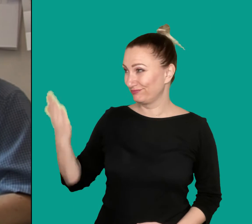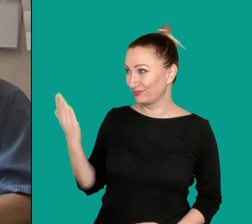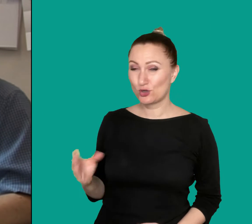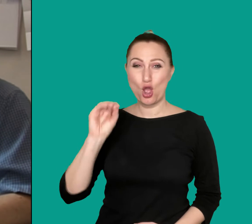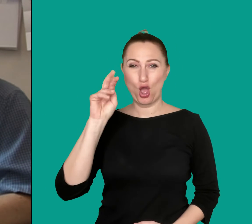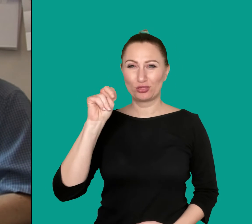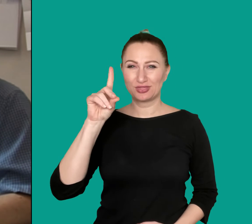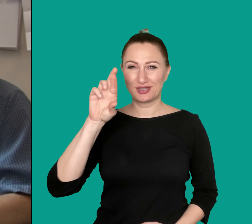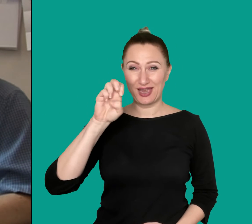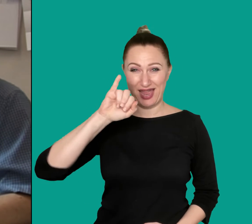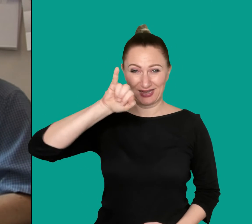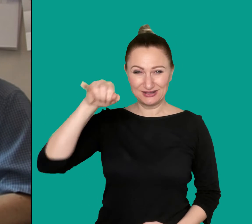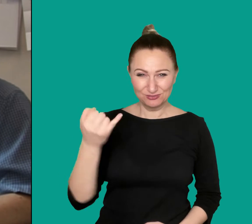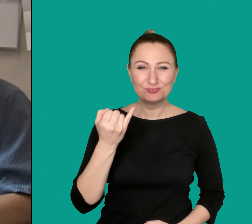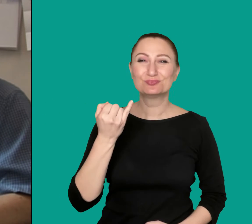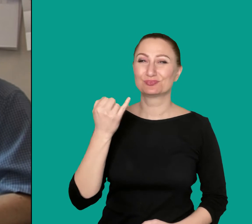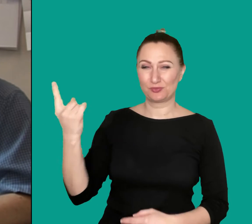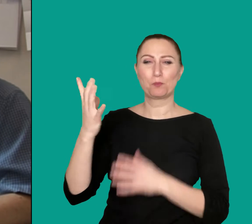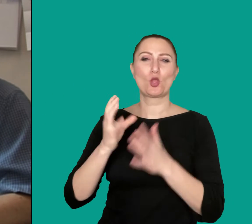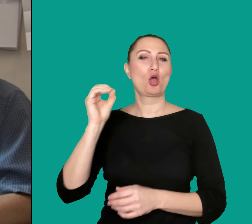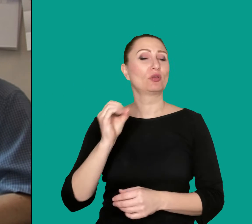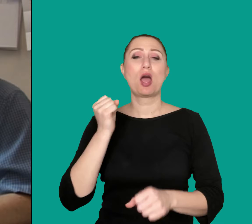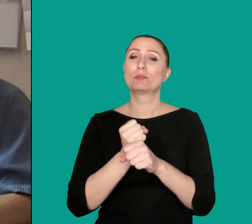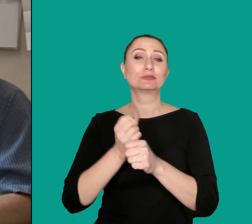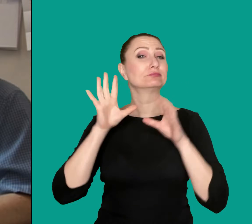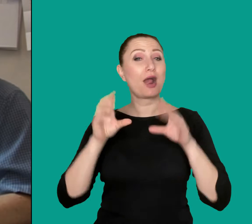Ondřej works in the archives of Prague